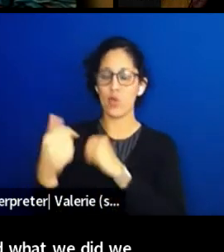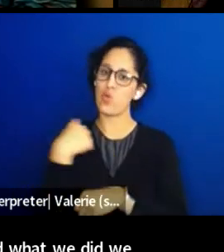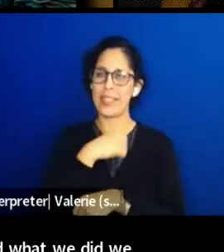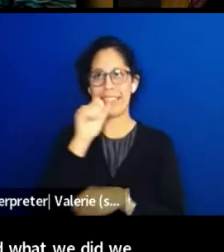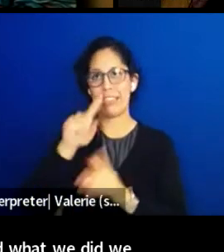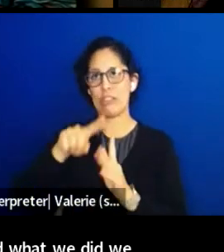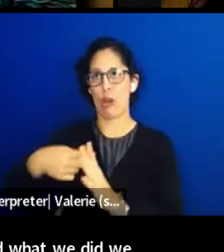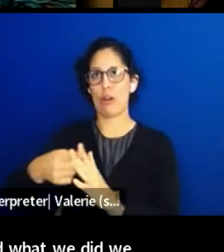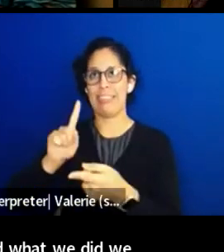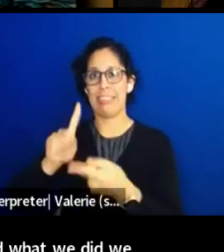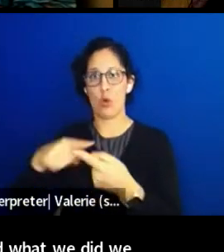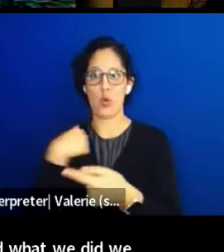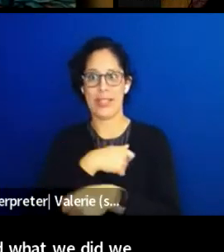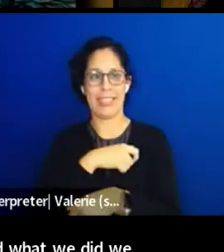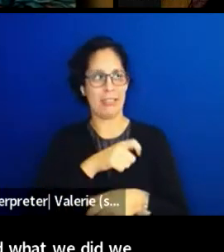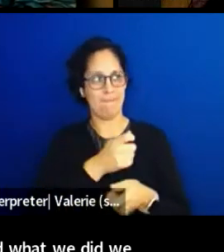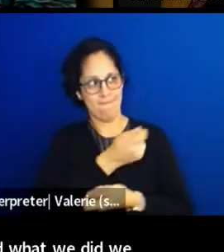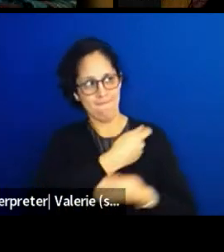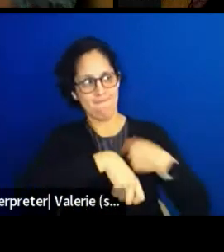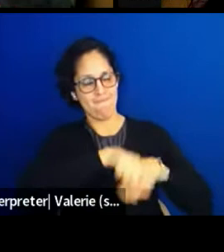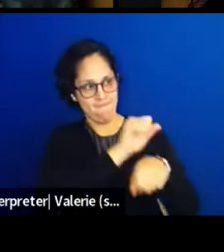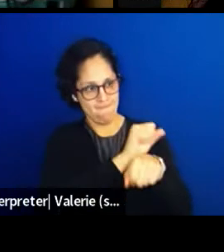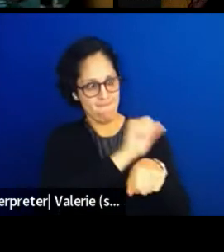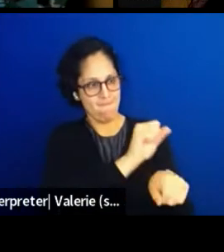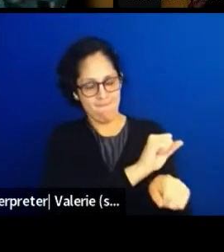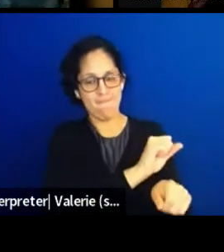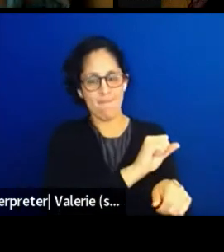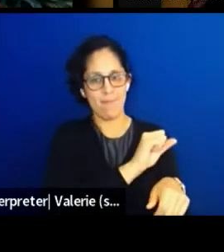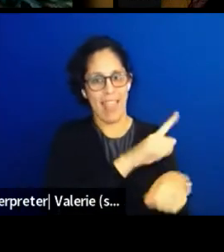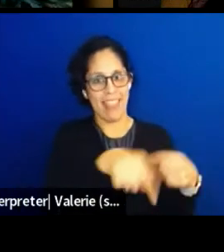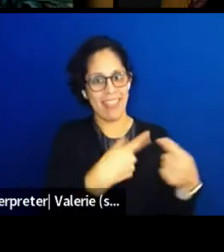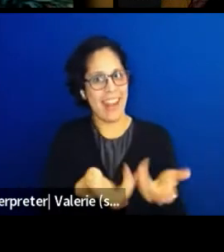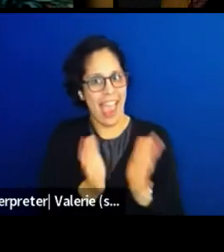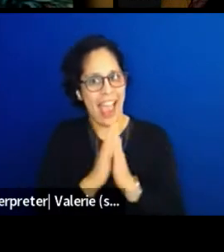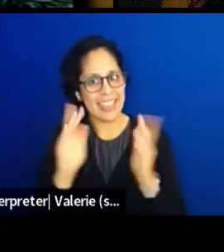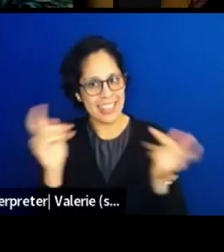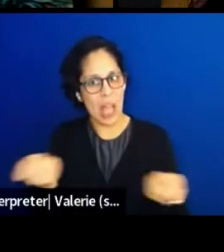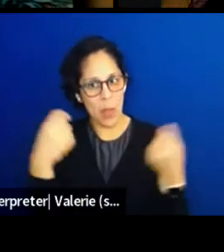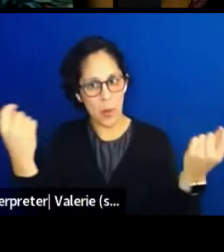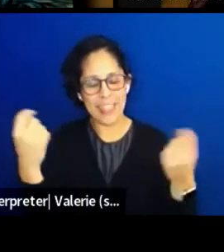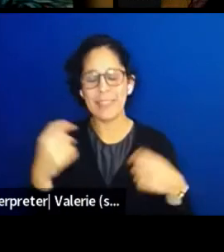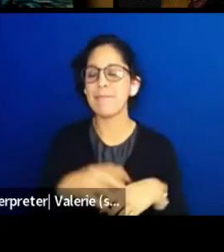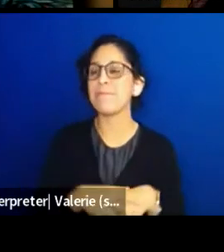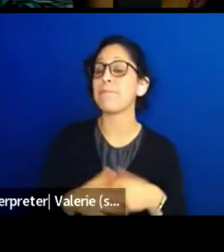And one of the things like from the beginning, we had decided like we were in South Louisiana